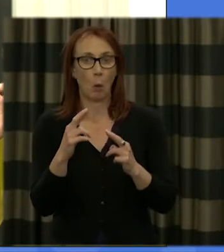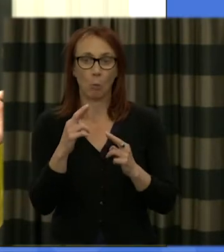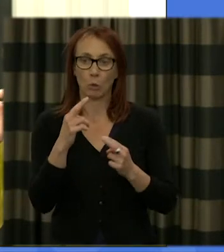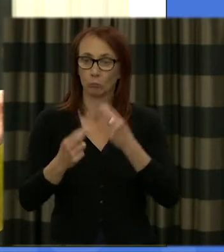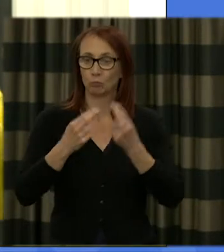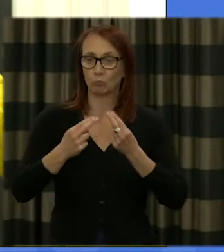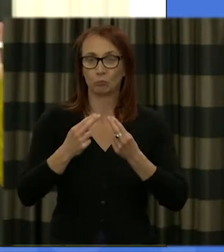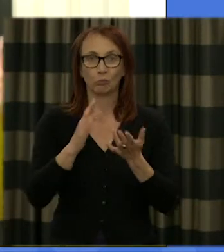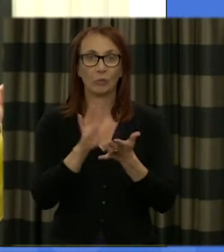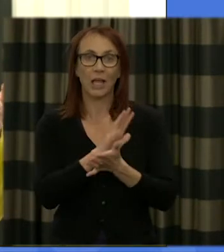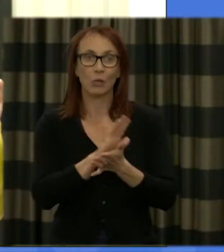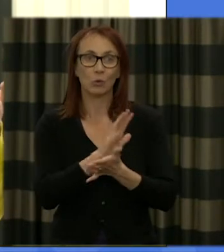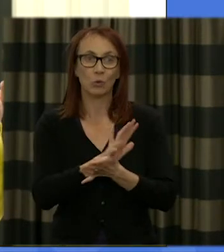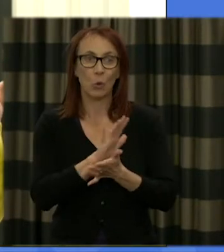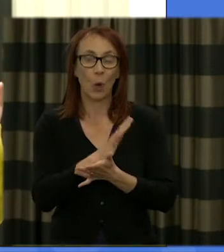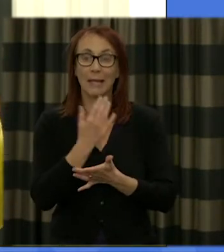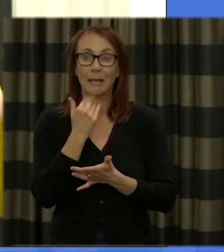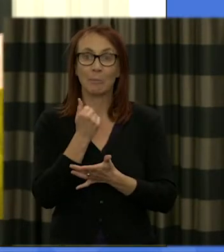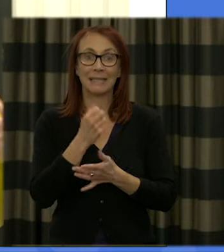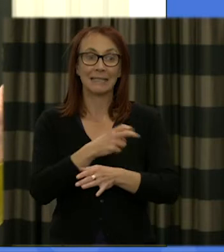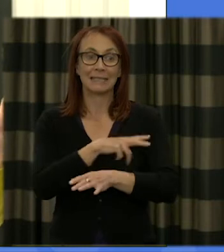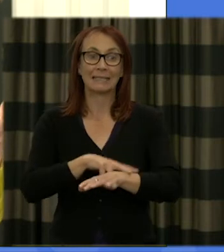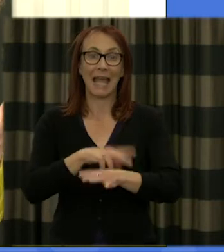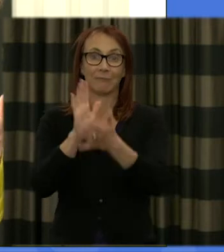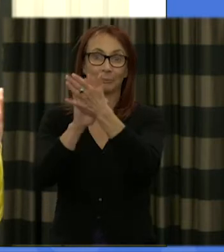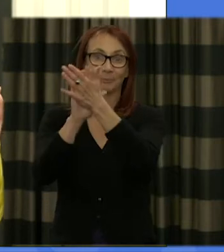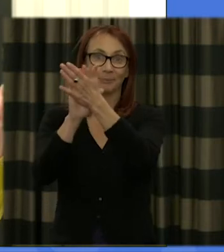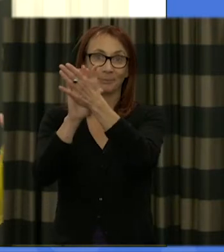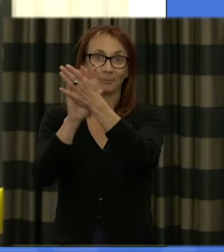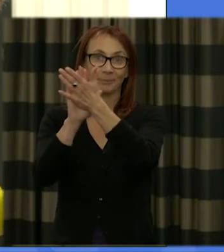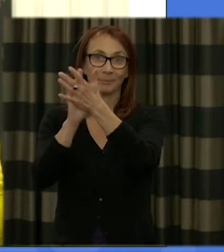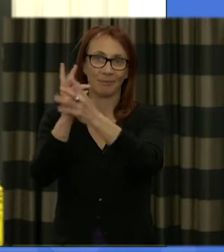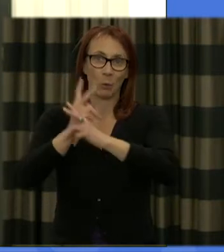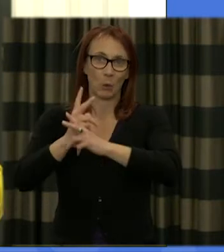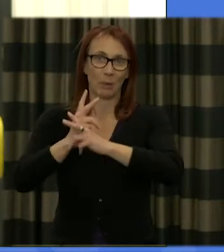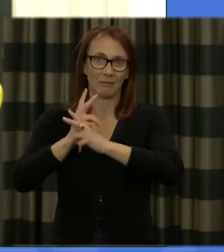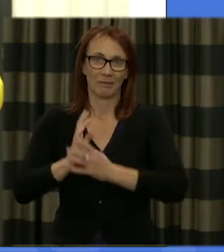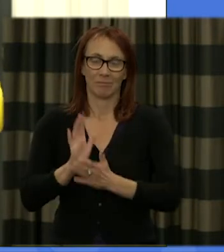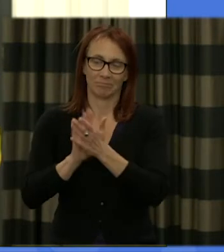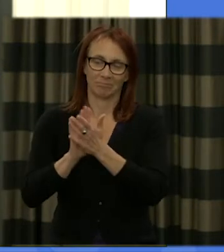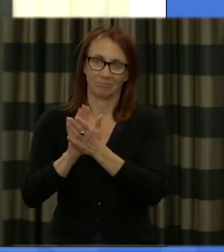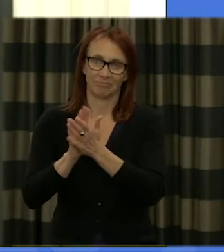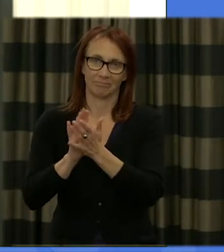and main course and I'm just wondering if we could give this staff here a little bit of a round of applause for looking after us